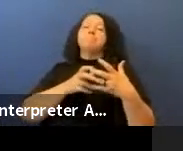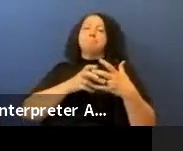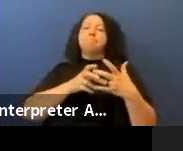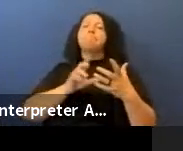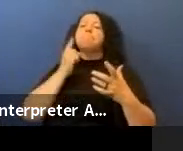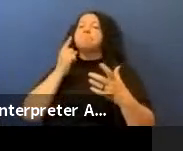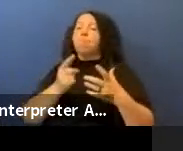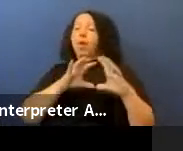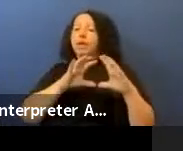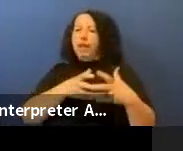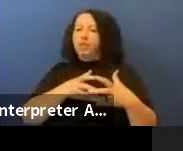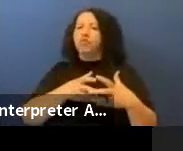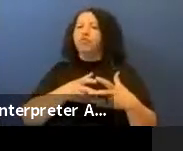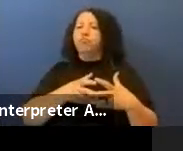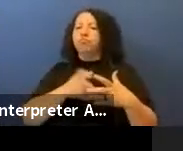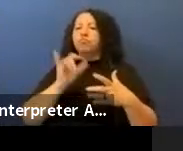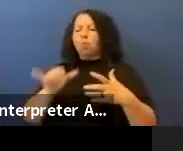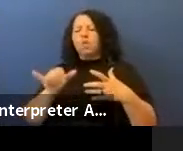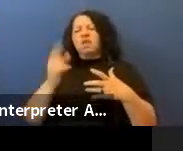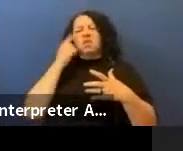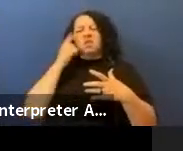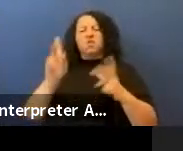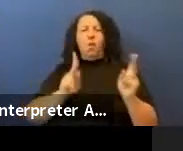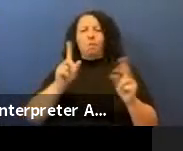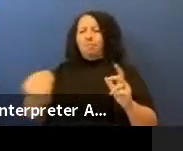don't understand how we are Native, your